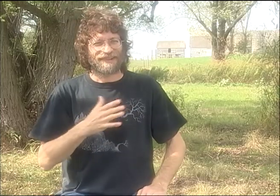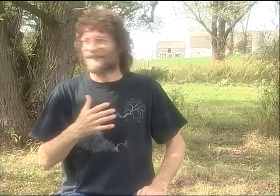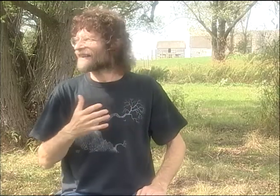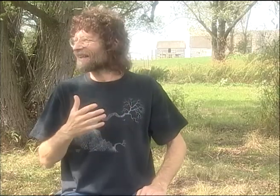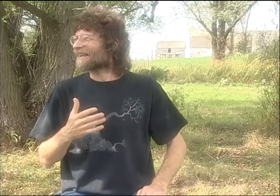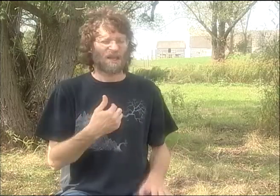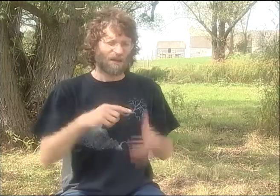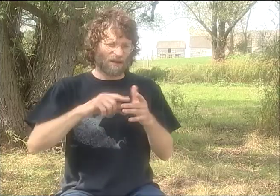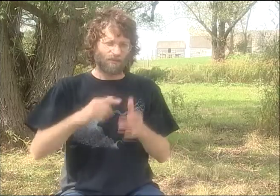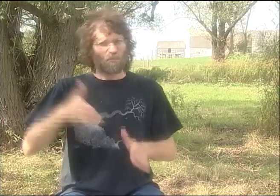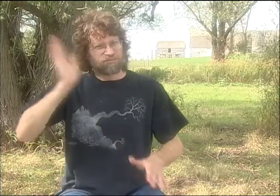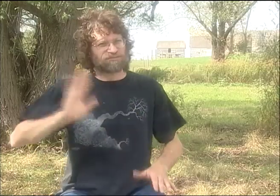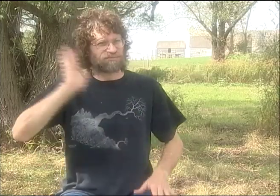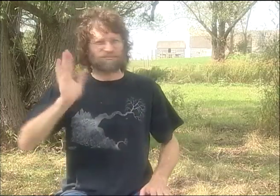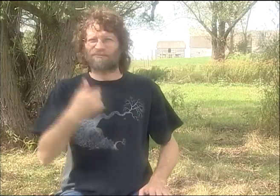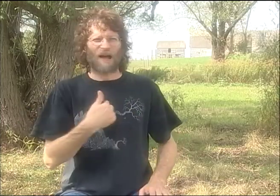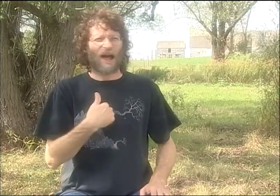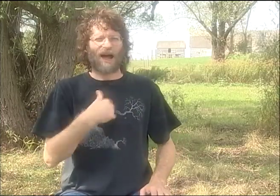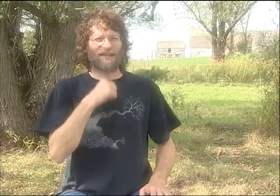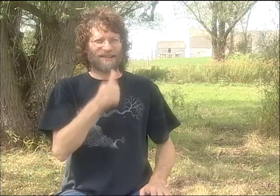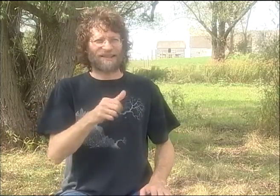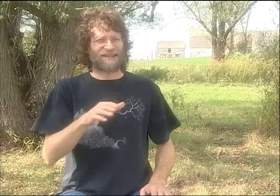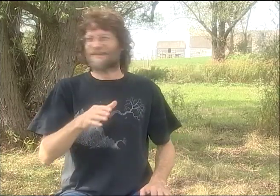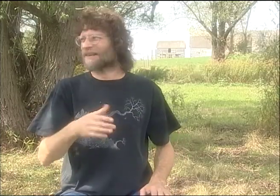WOULD PLAY IN A GAME BY CREATING THEM.